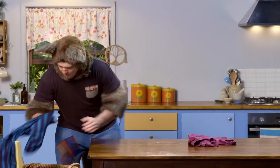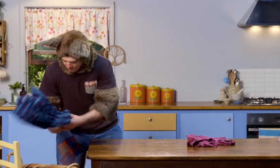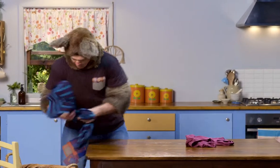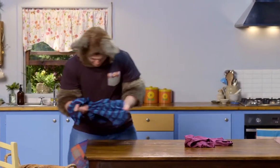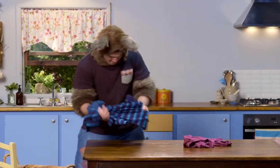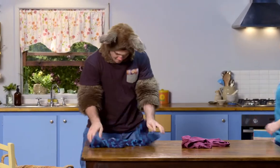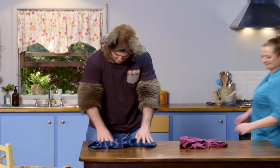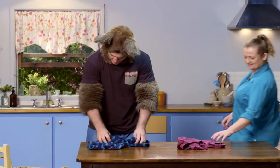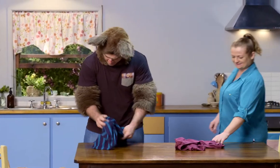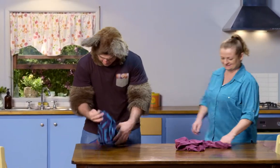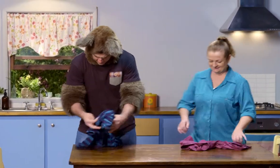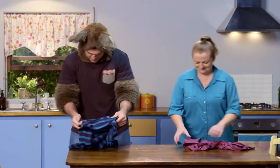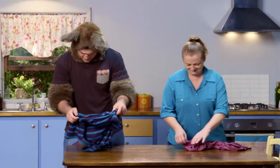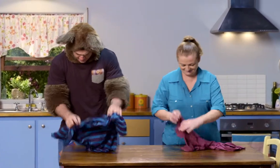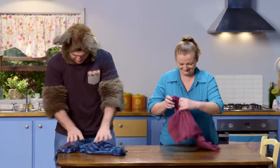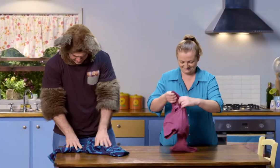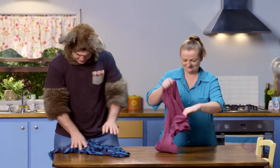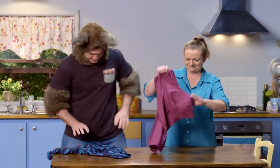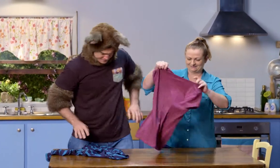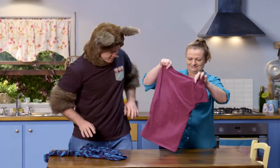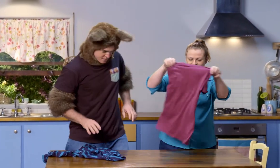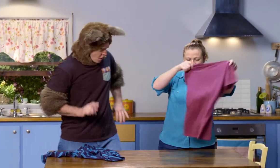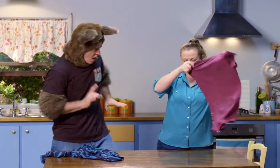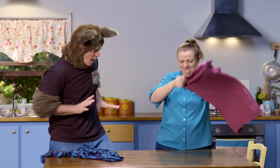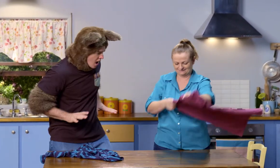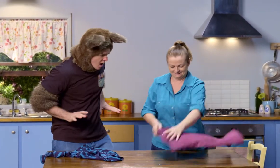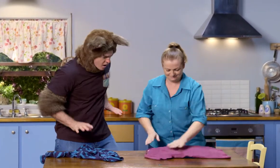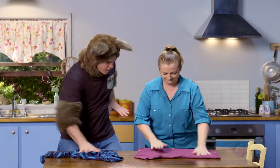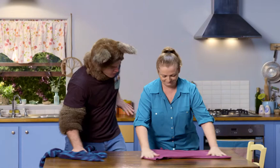Right. That one. This one. Hmm. Oh. Better watch.